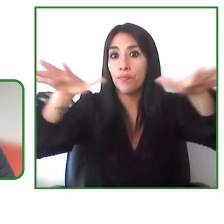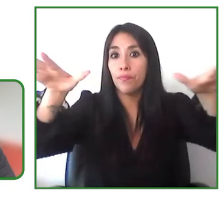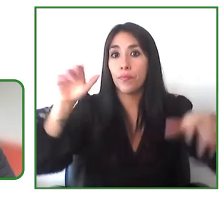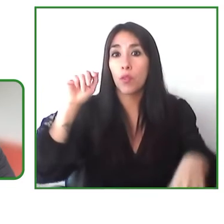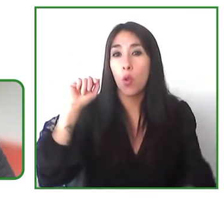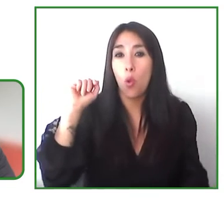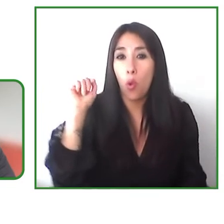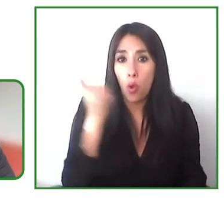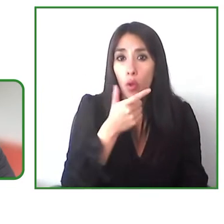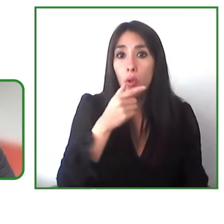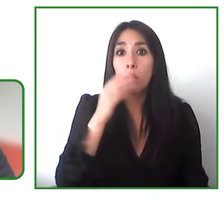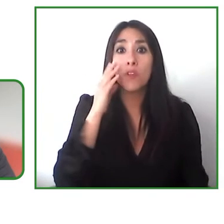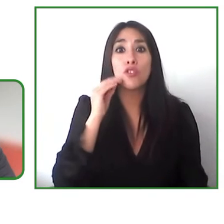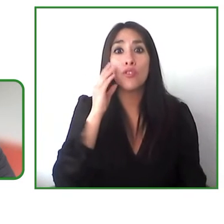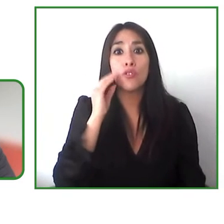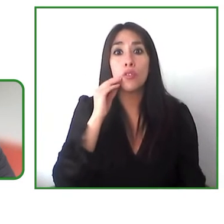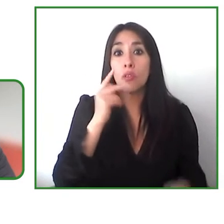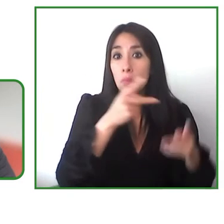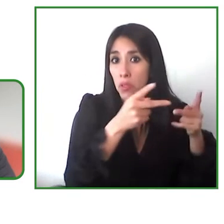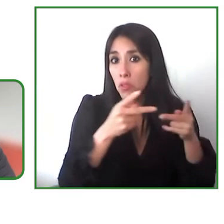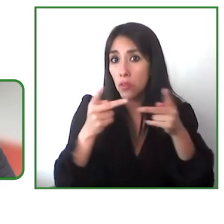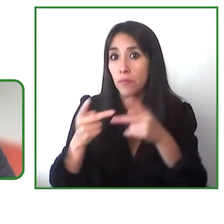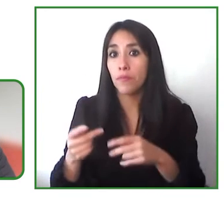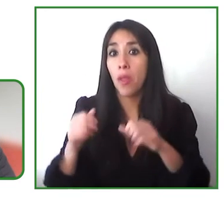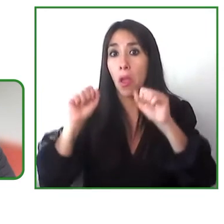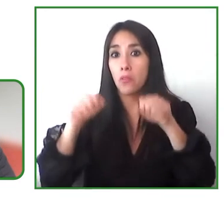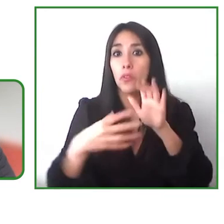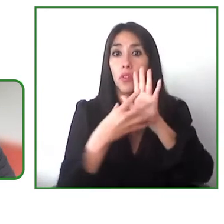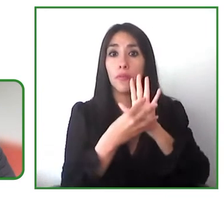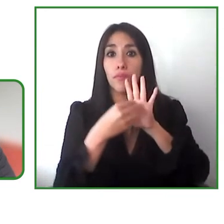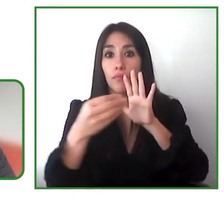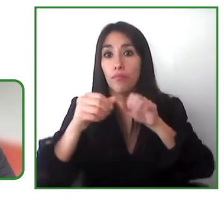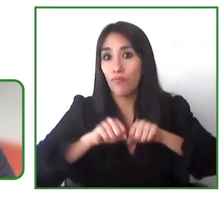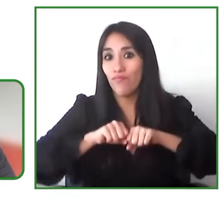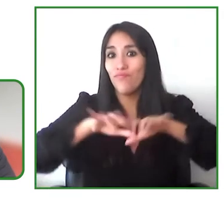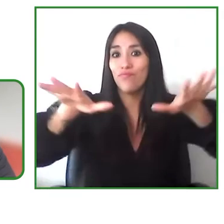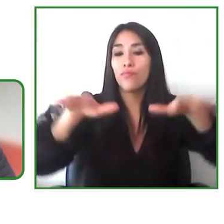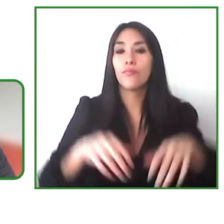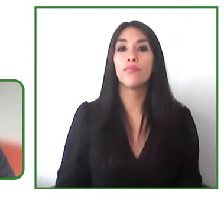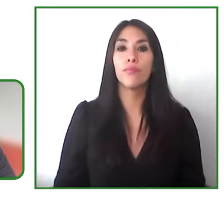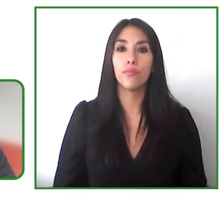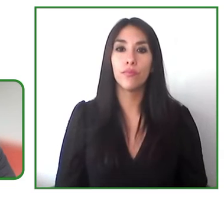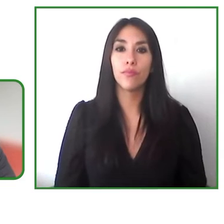experiences can be replicated in all areas so you need to dedicate